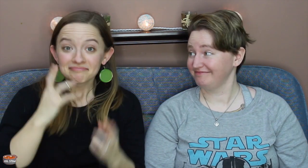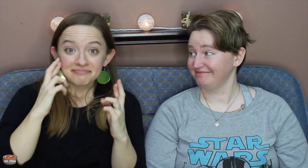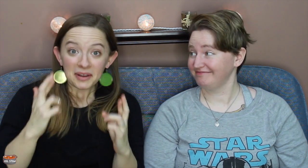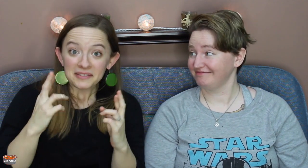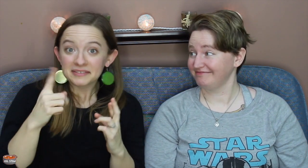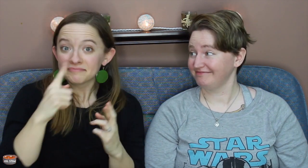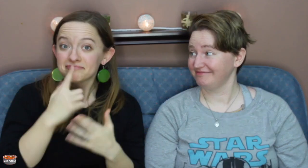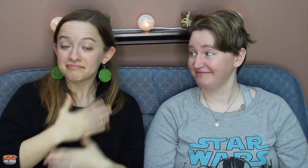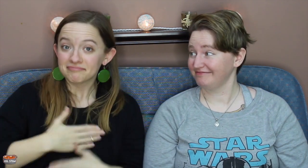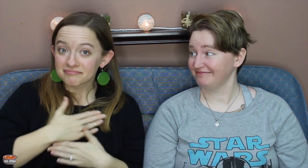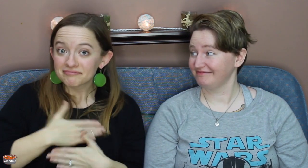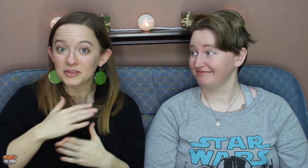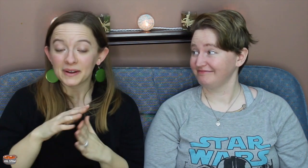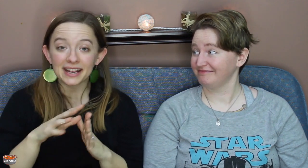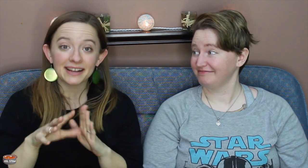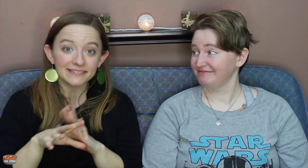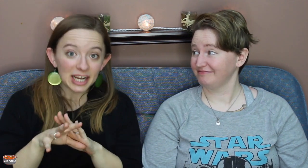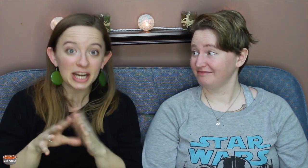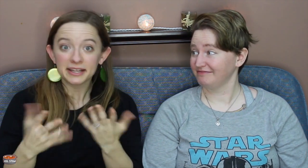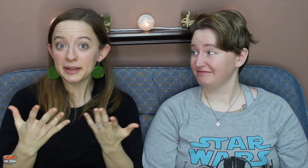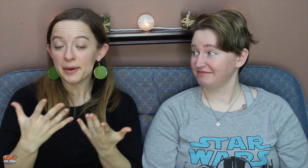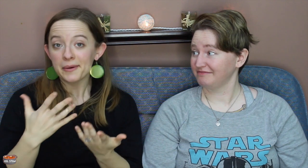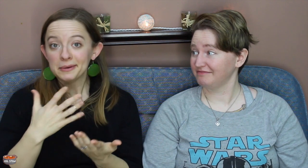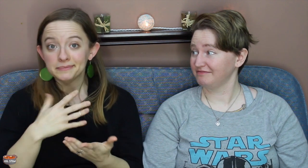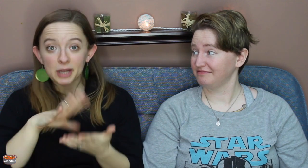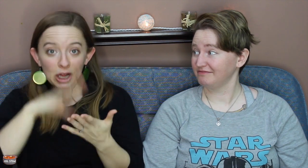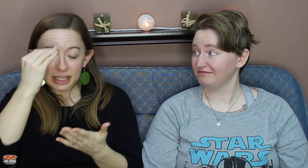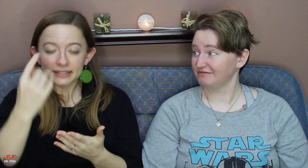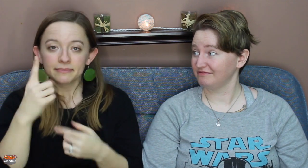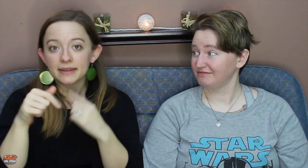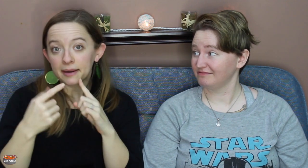Ok, well hopefully you guys have enjoyed